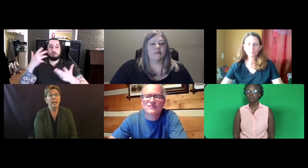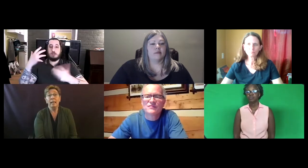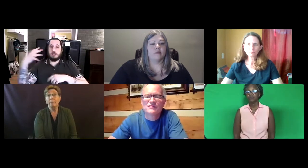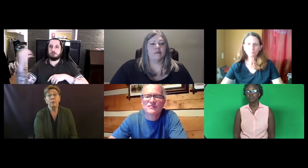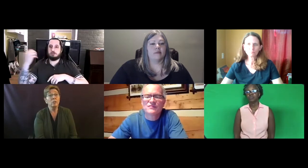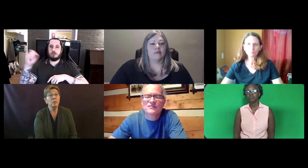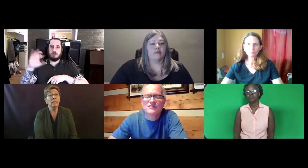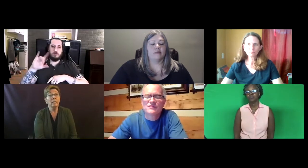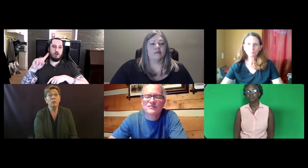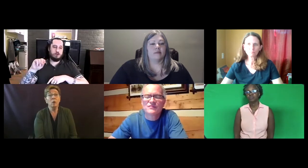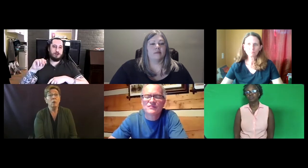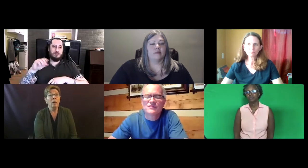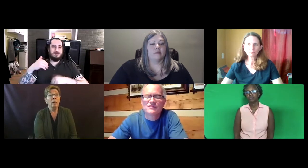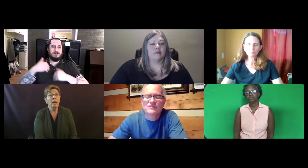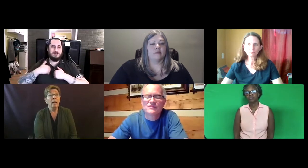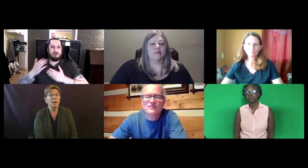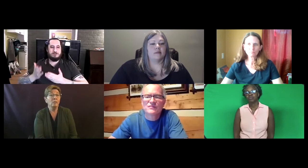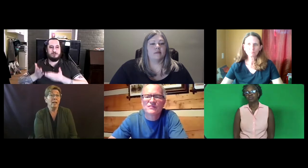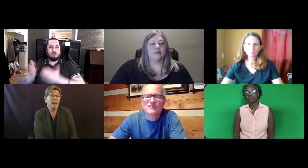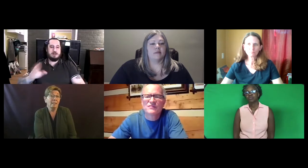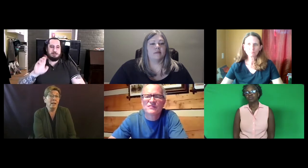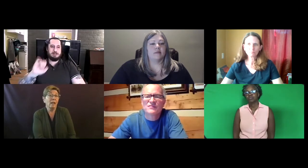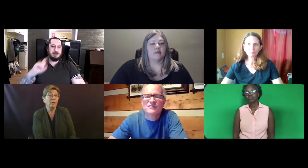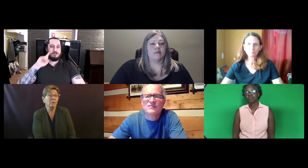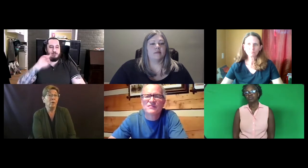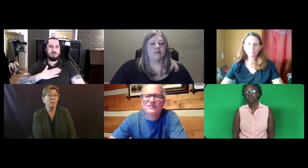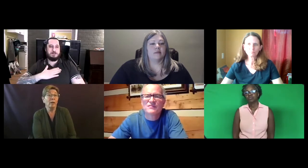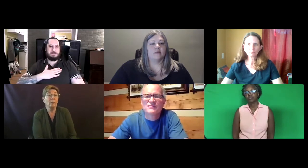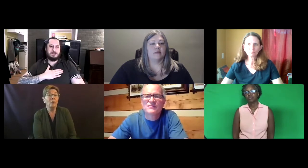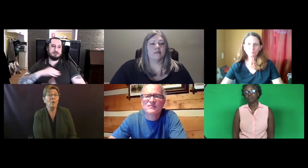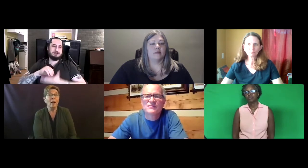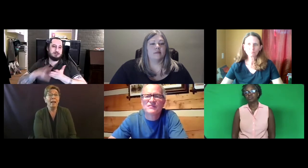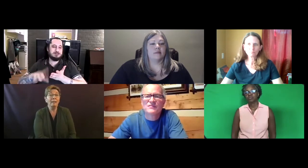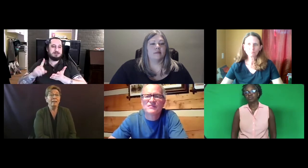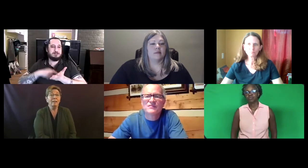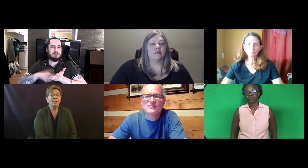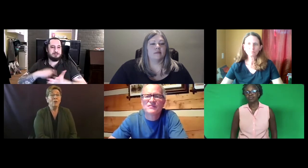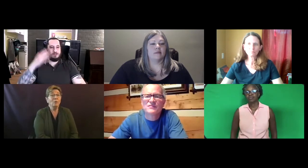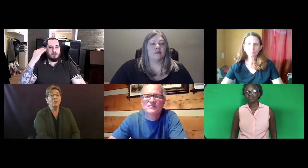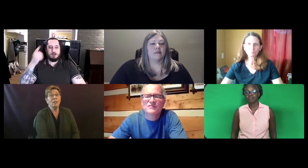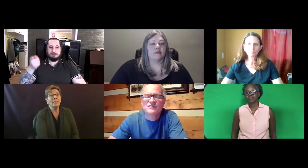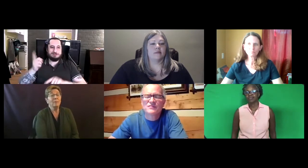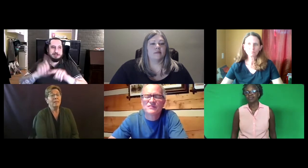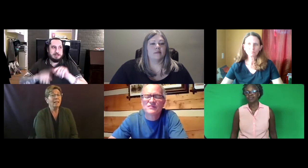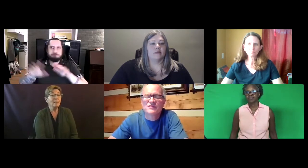And I personally, you know, as an outsider from Colorado, I suggest the BEI to some of